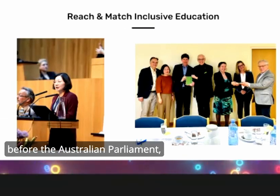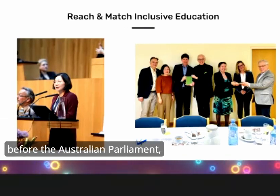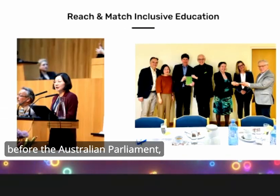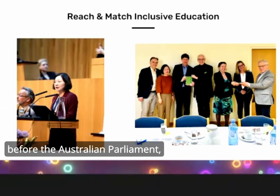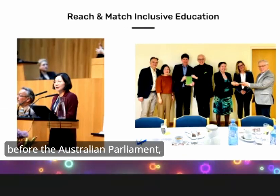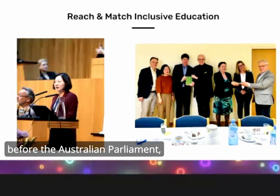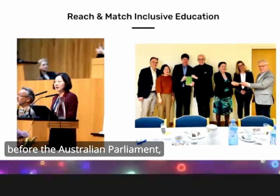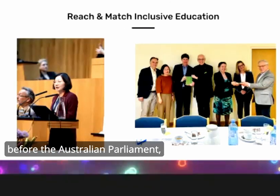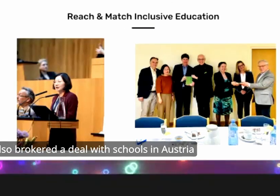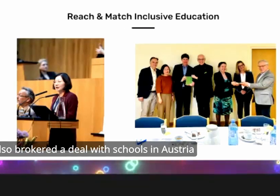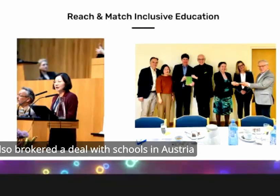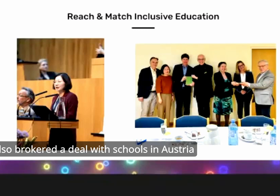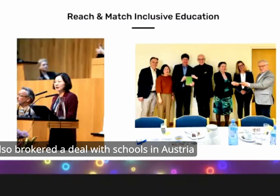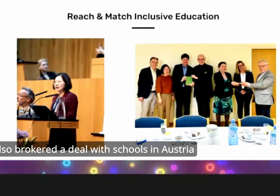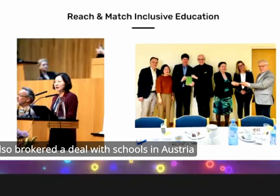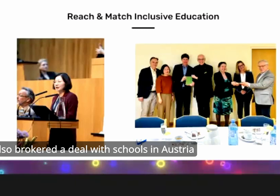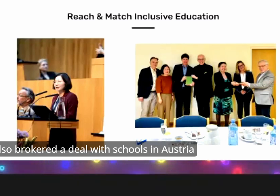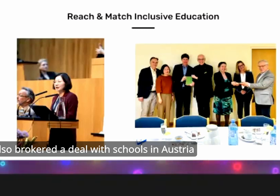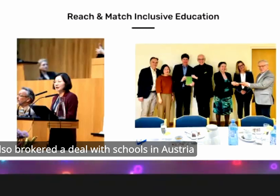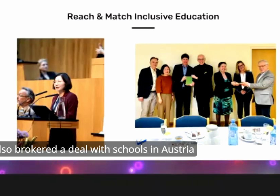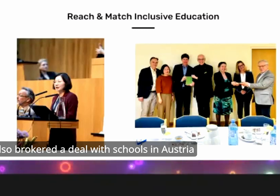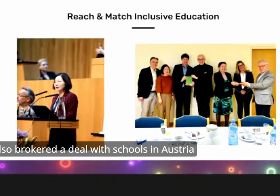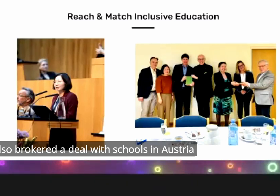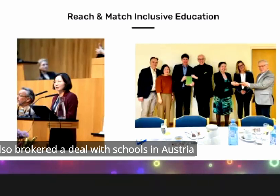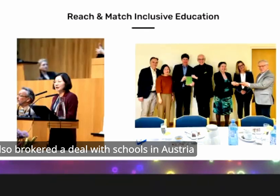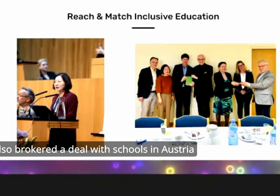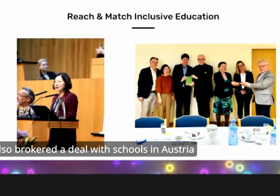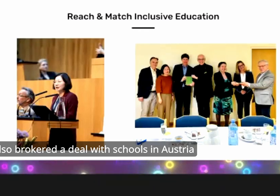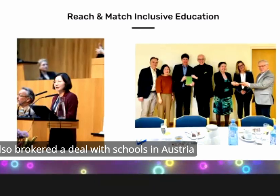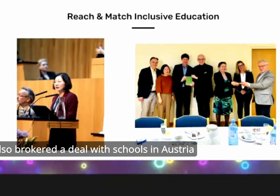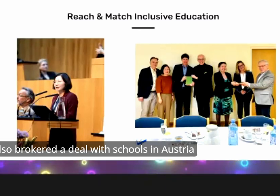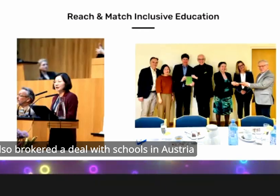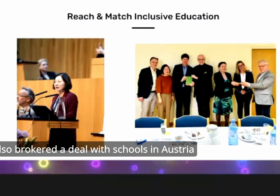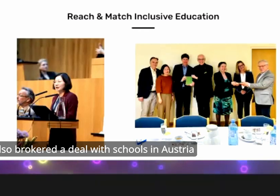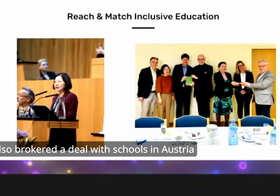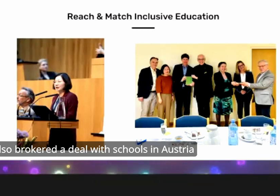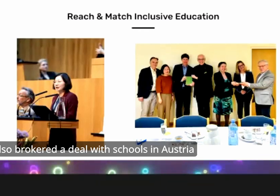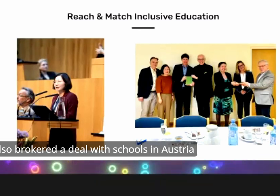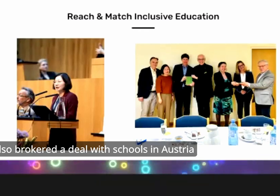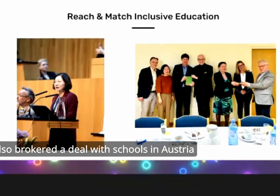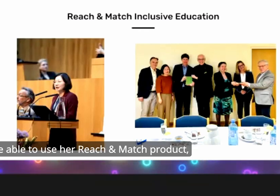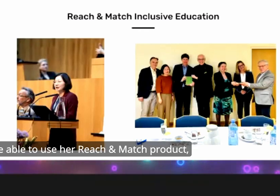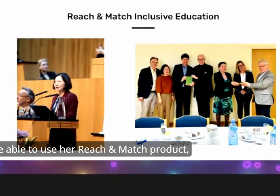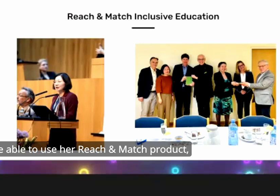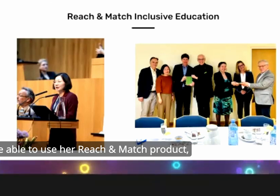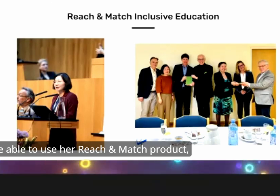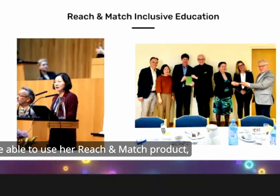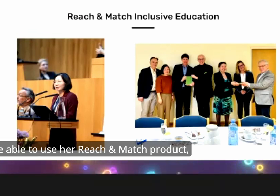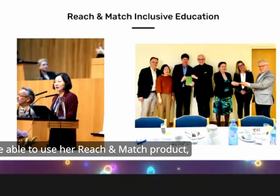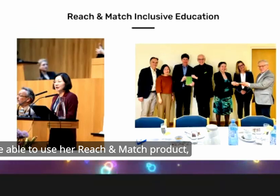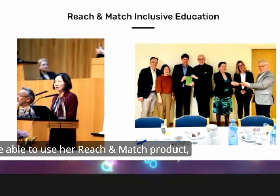before the Australian Parliament she also brokered a deal with schools in Austria to be able to use